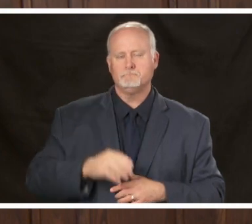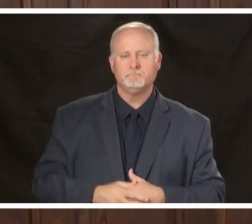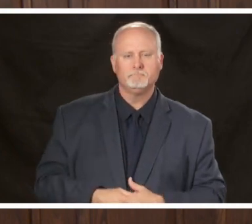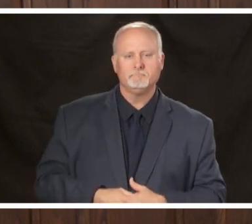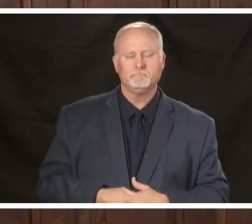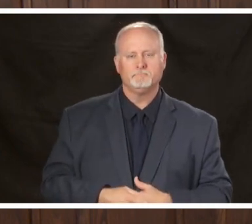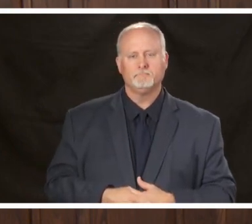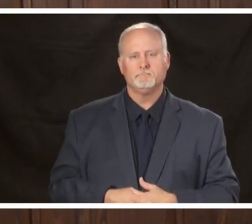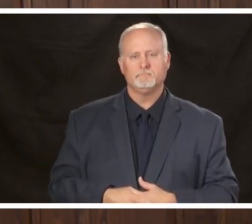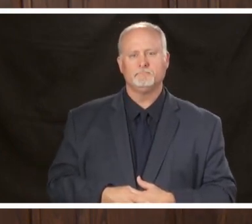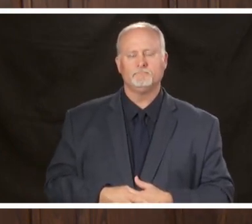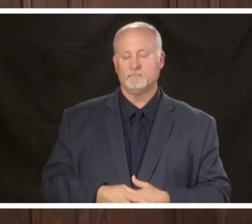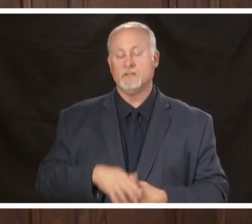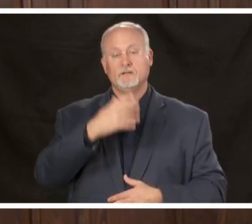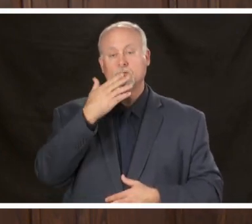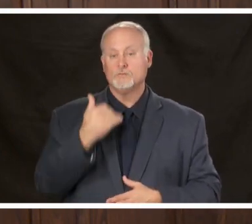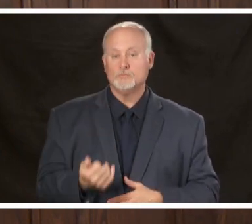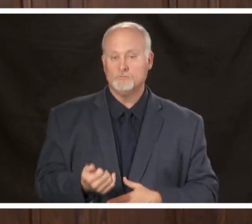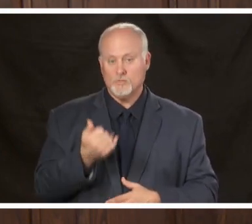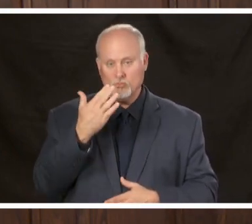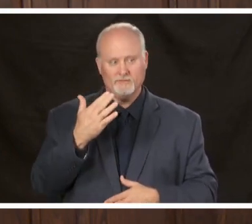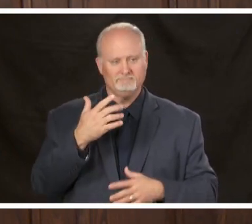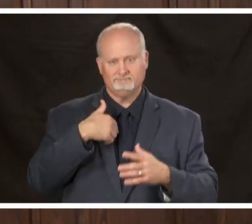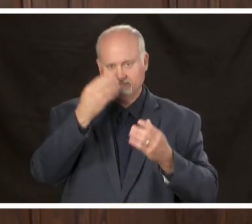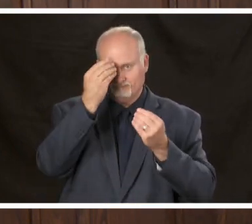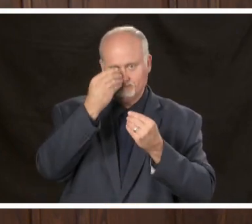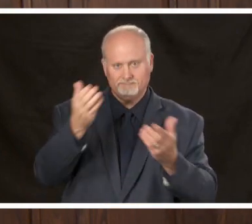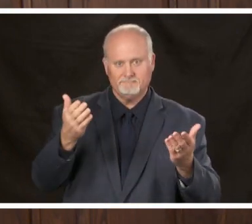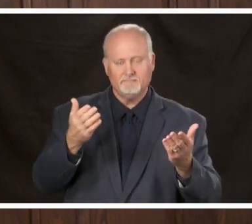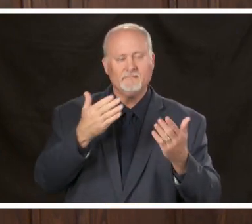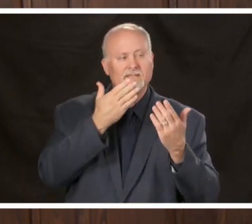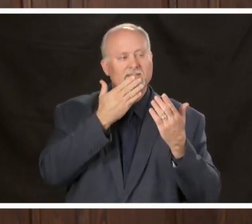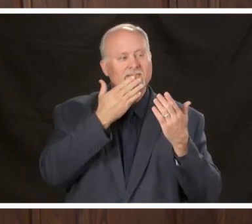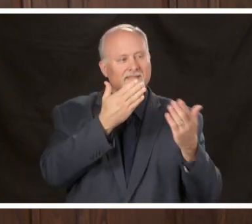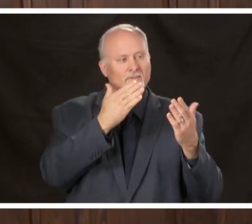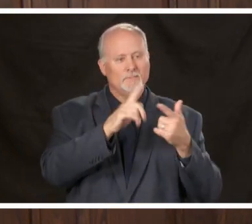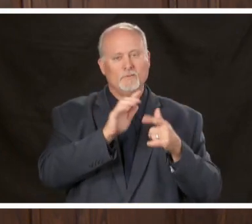good morning let me start by saying thank you to all those participating in